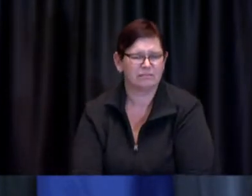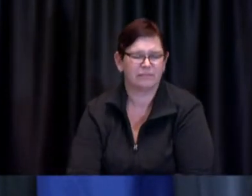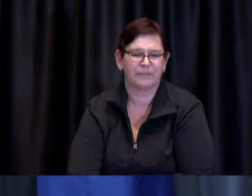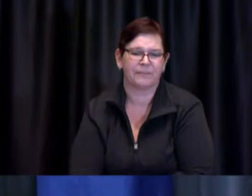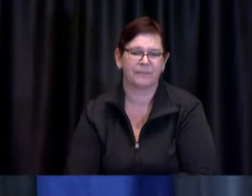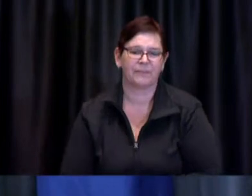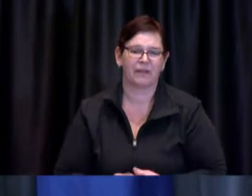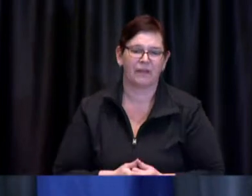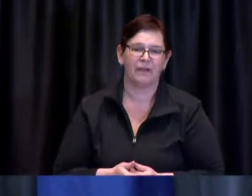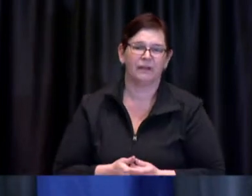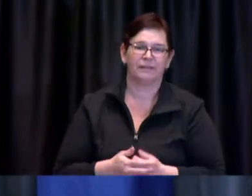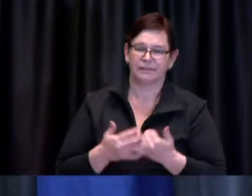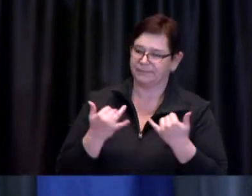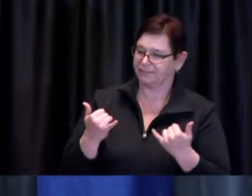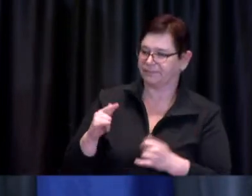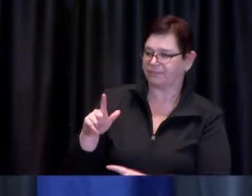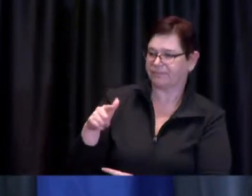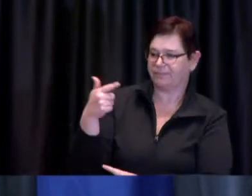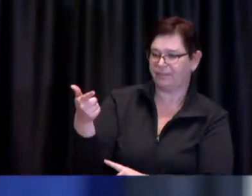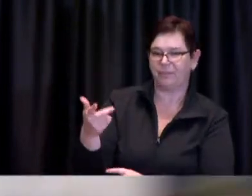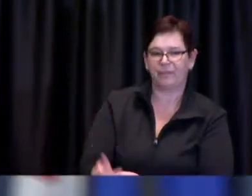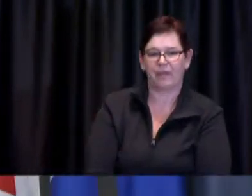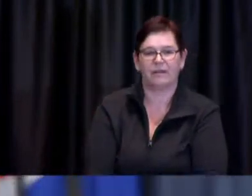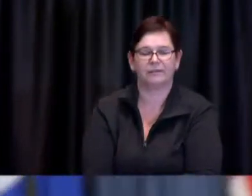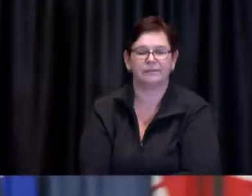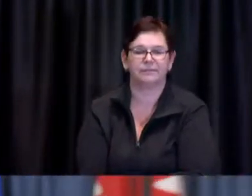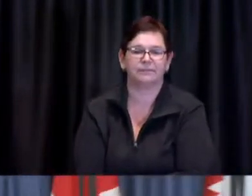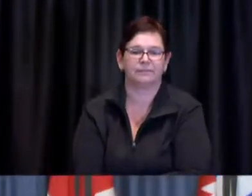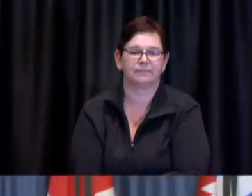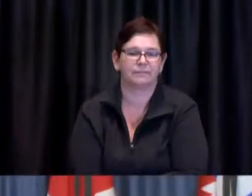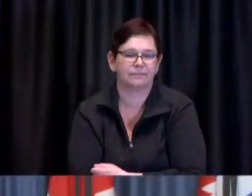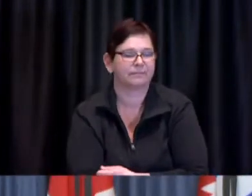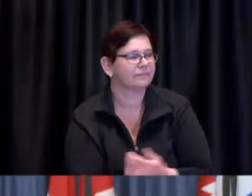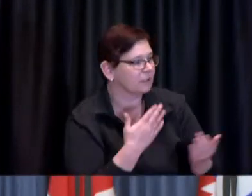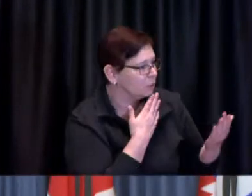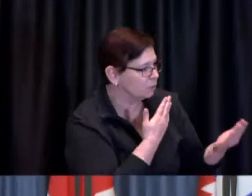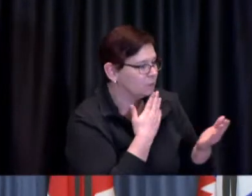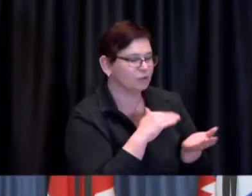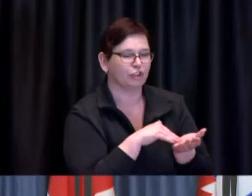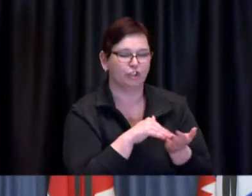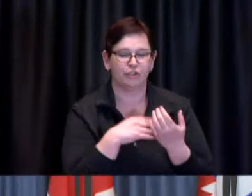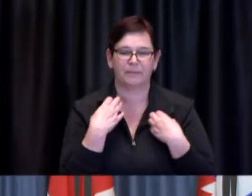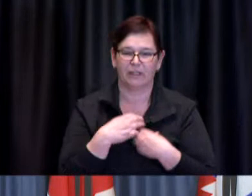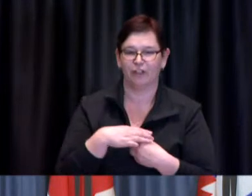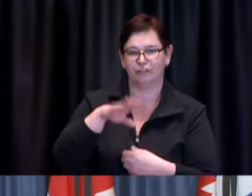Lawvin: Thank you Dr. de Villa, Mayor Tory and Chief Pegg. Will now begin the q & a from the media.